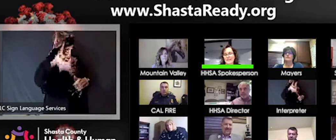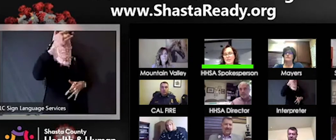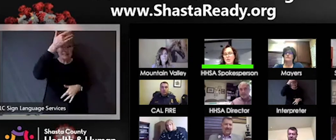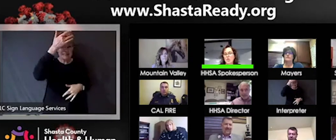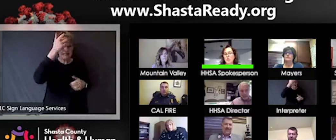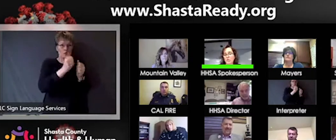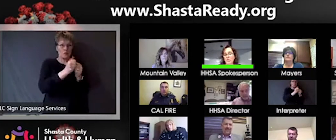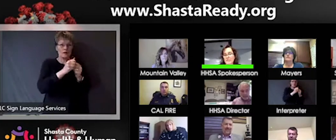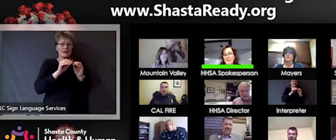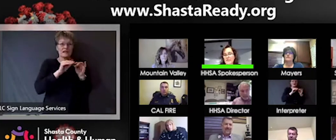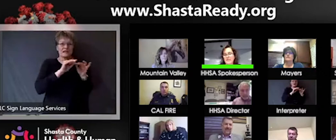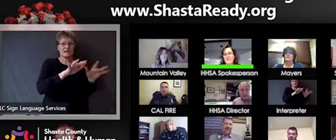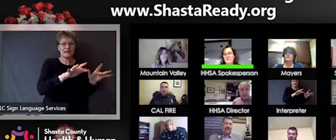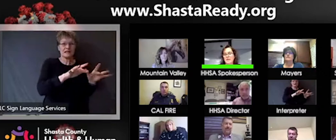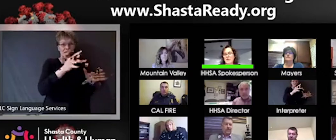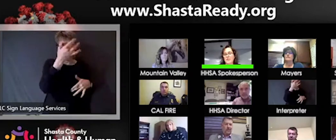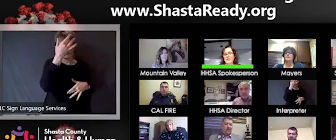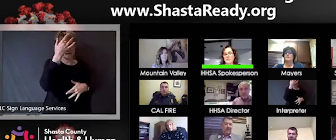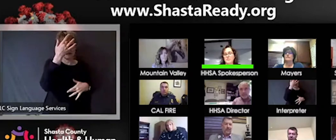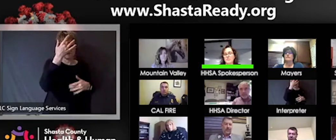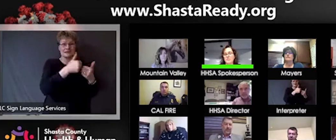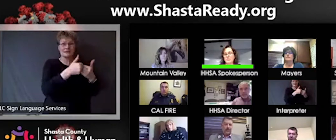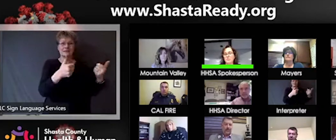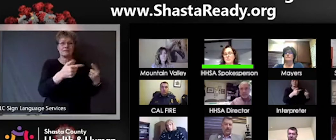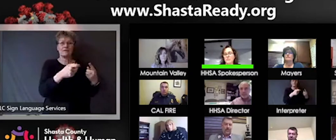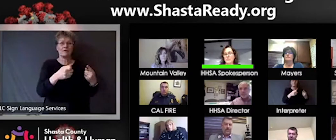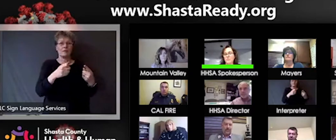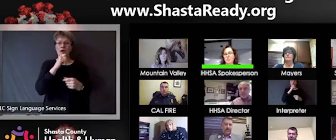not sick. Quarantine separates and restricts